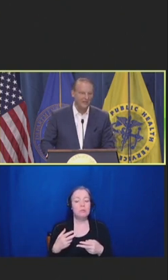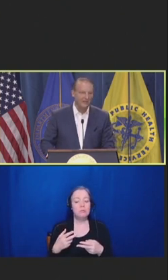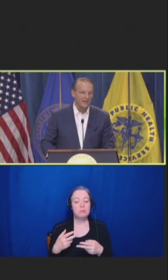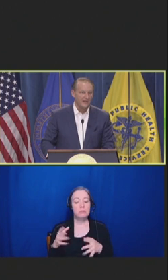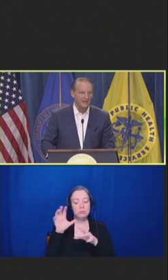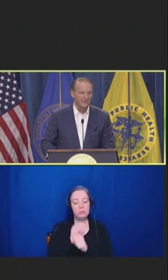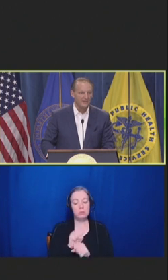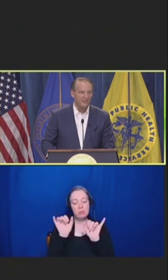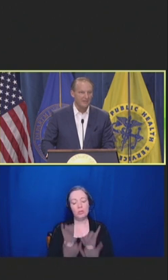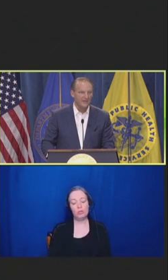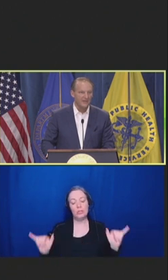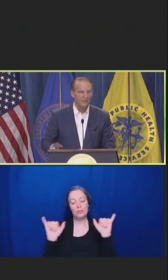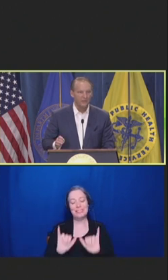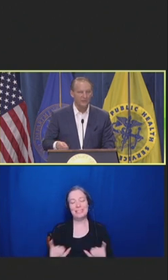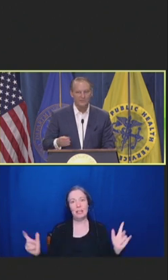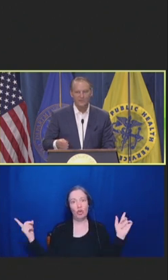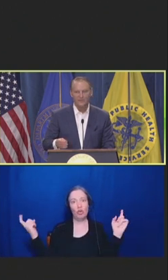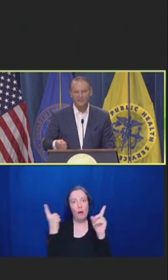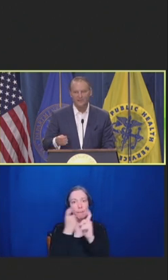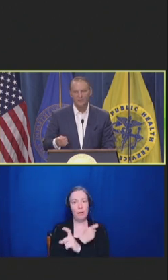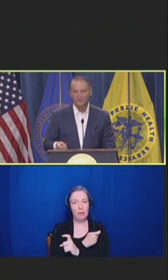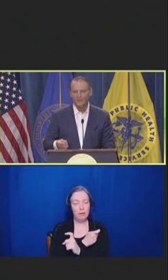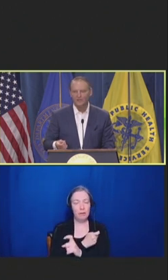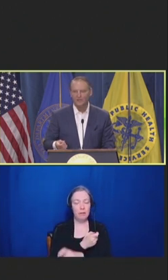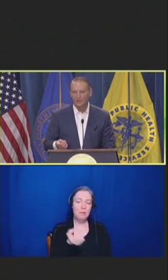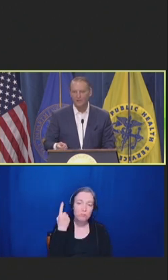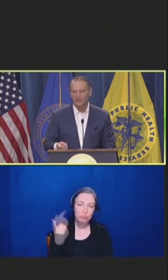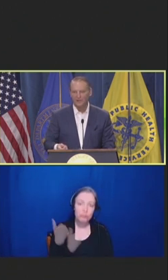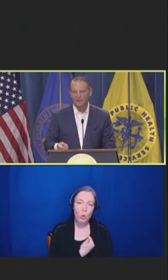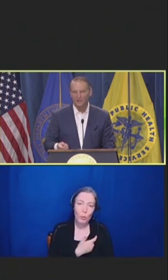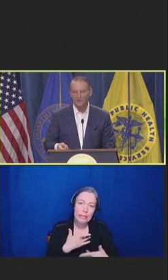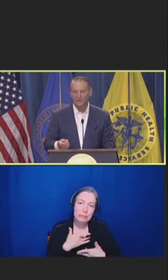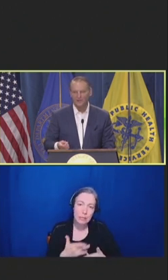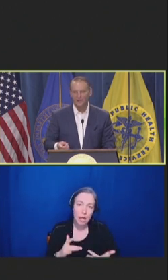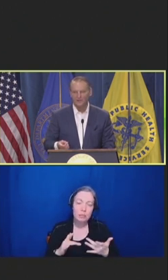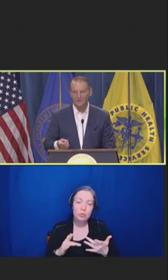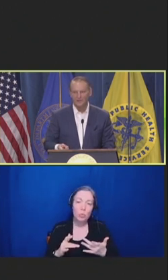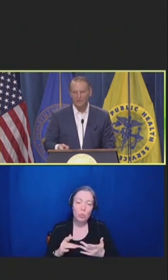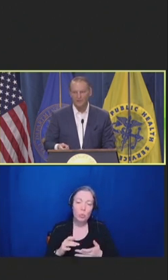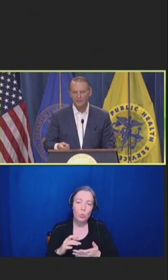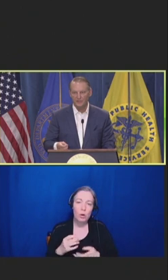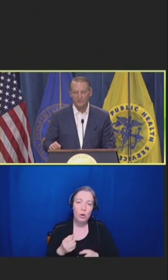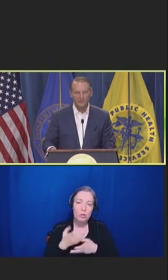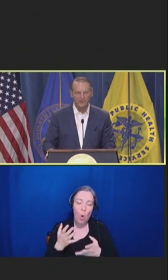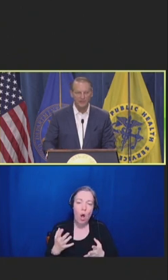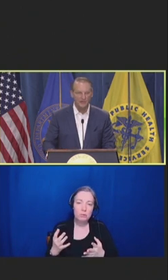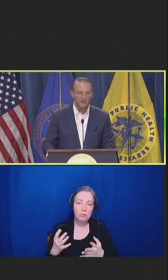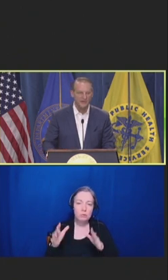So, we make routine things really complicated in healthcare, particularly in community-based primary care.